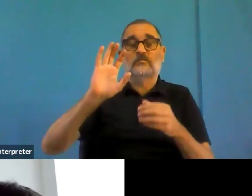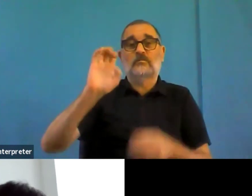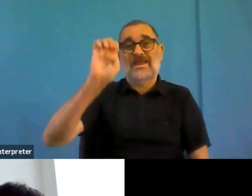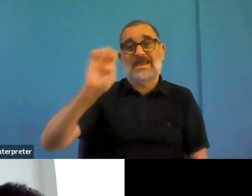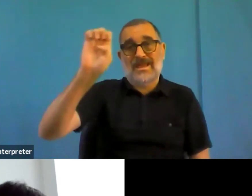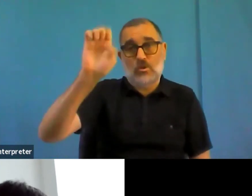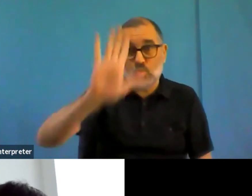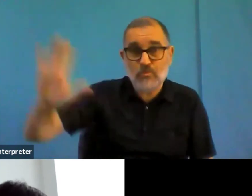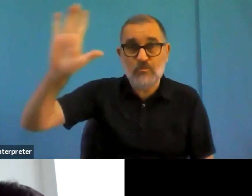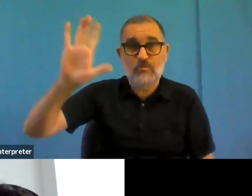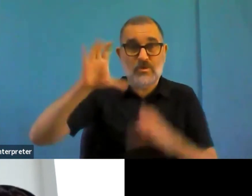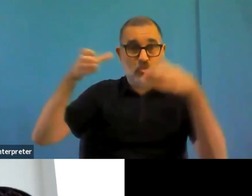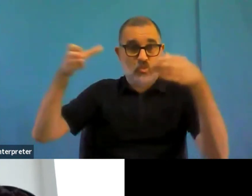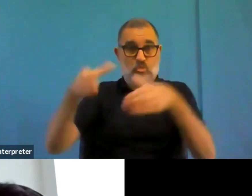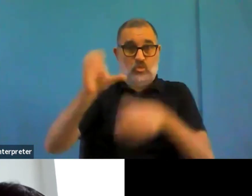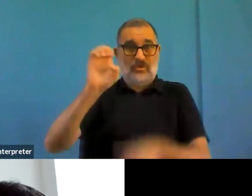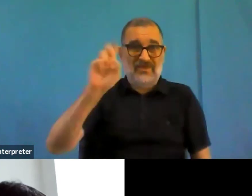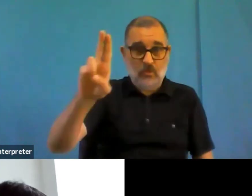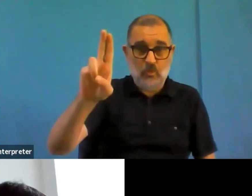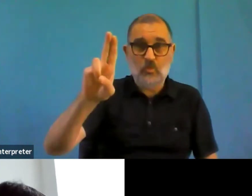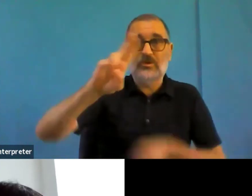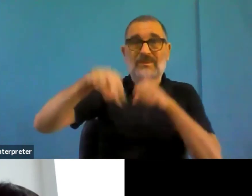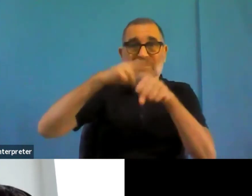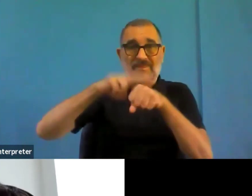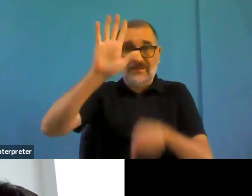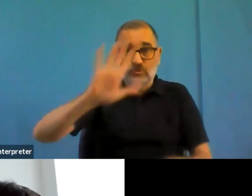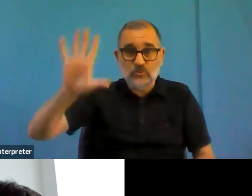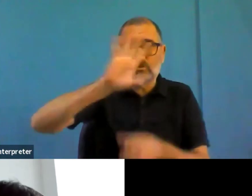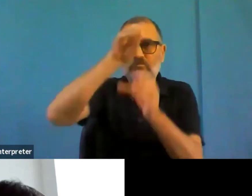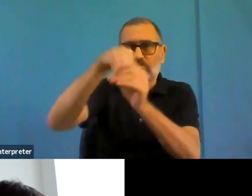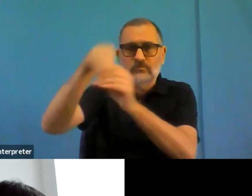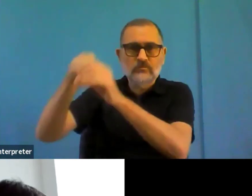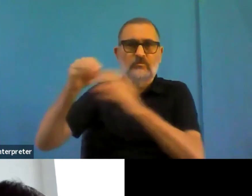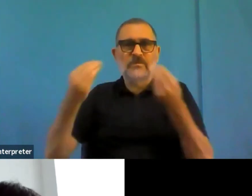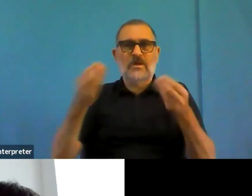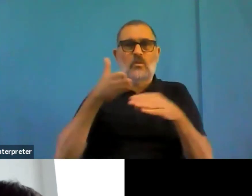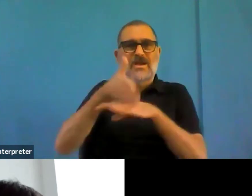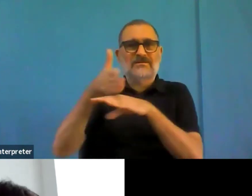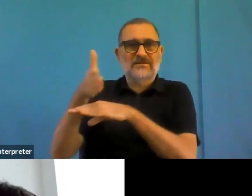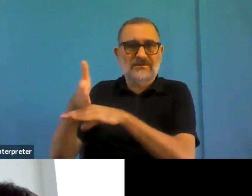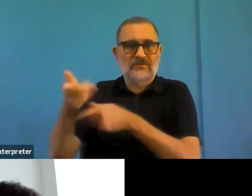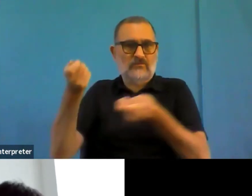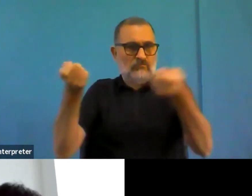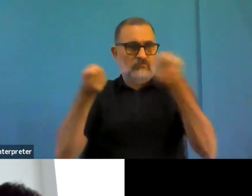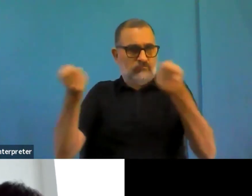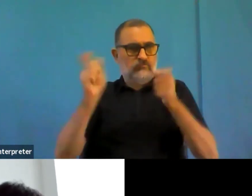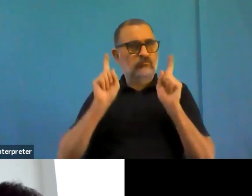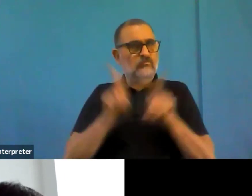And the last point, it was kind of surprise for me several times it was